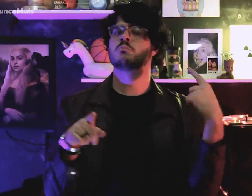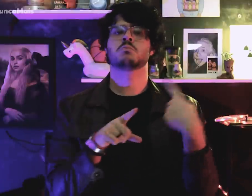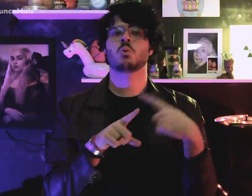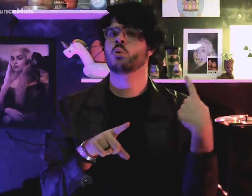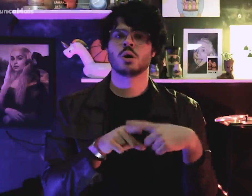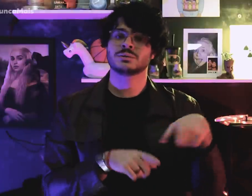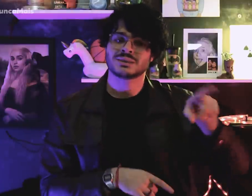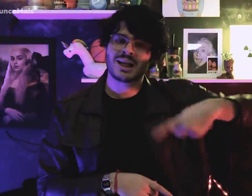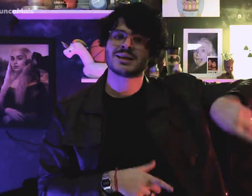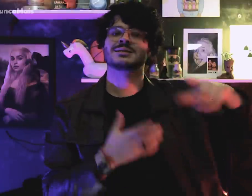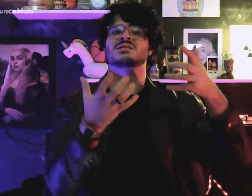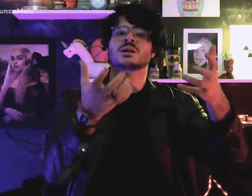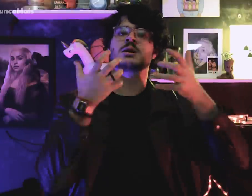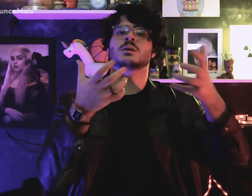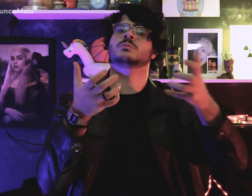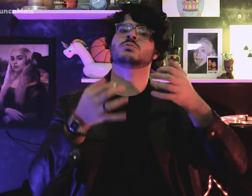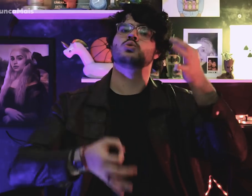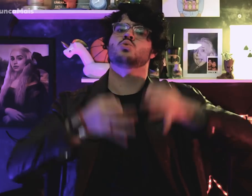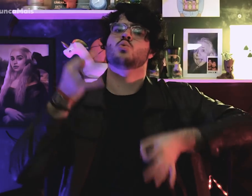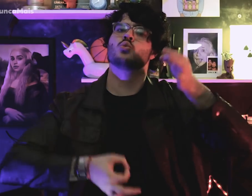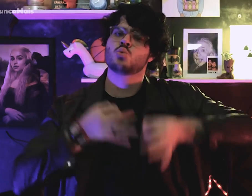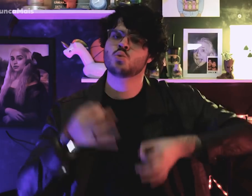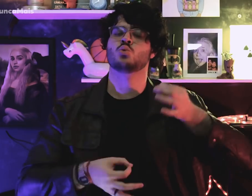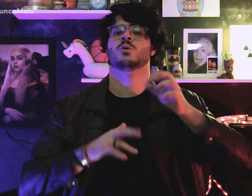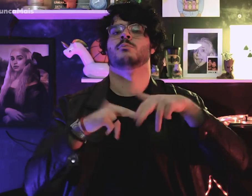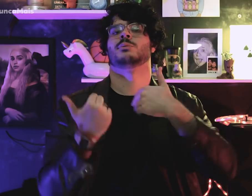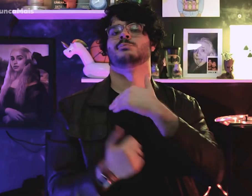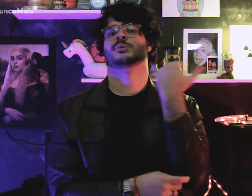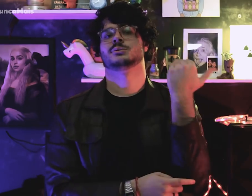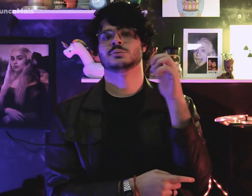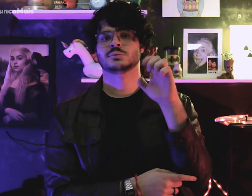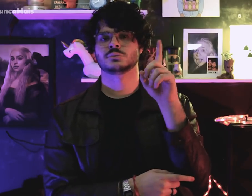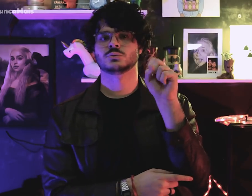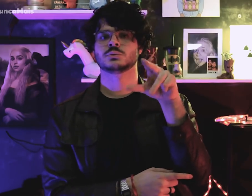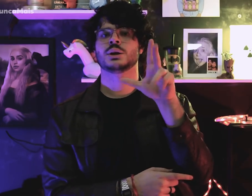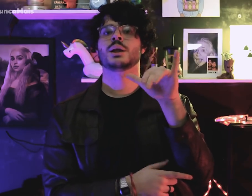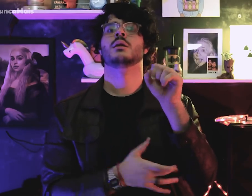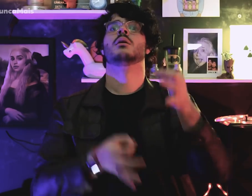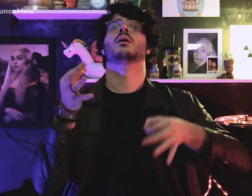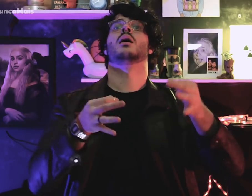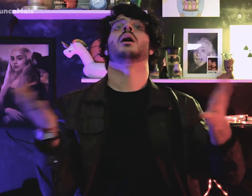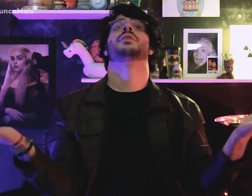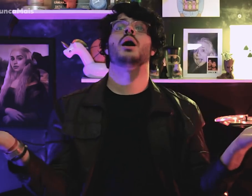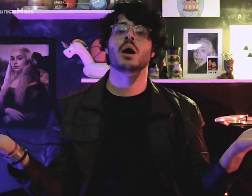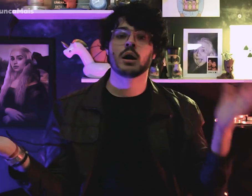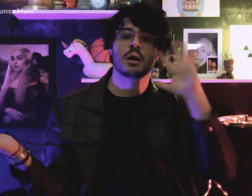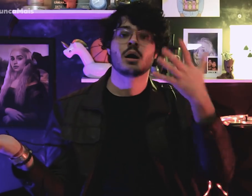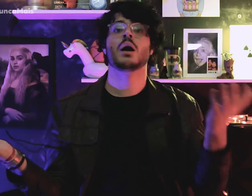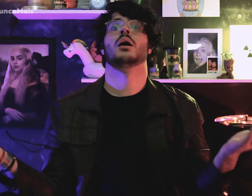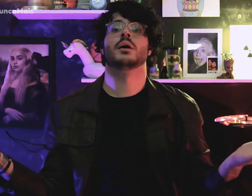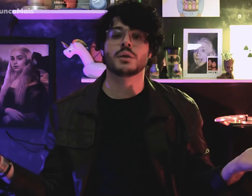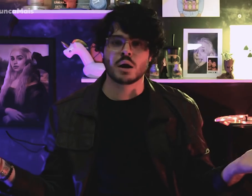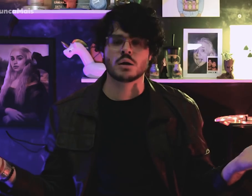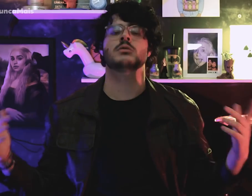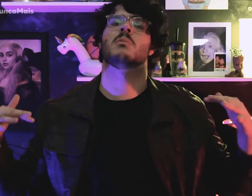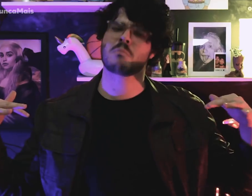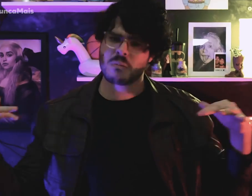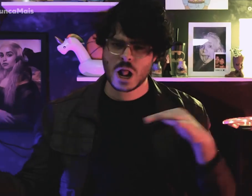to ask for justice for death of Edson Luís.